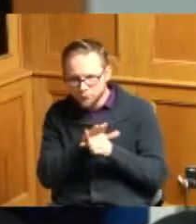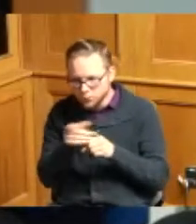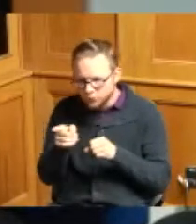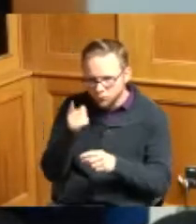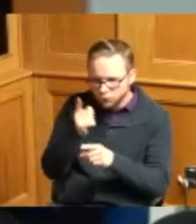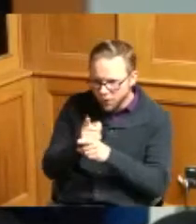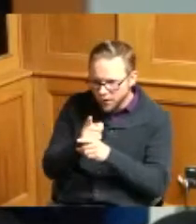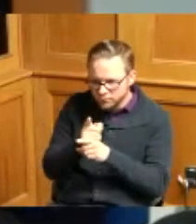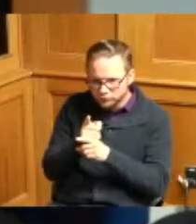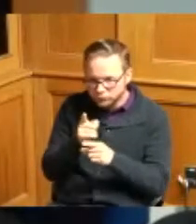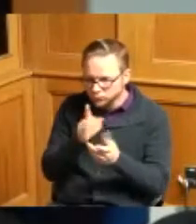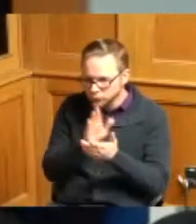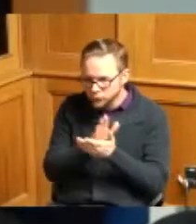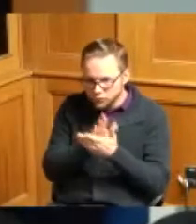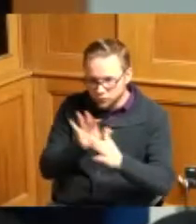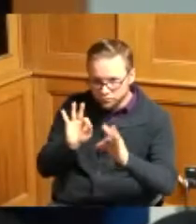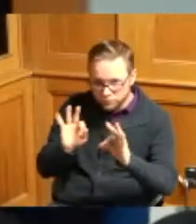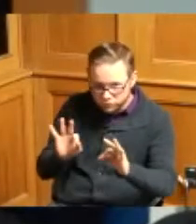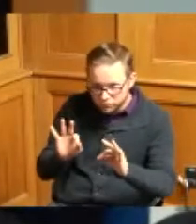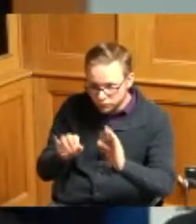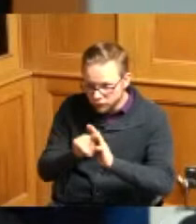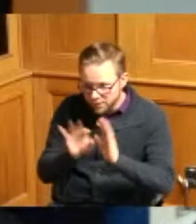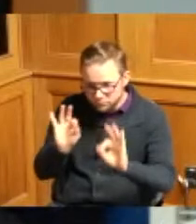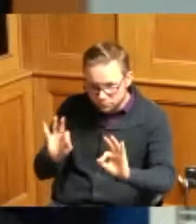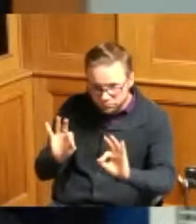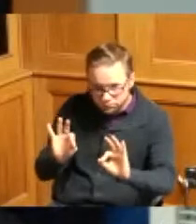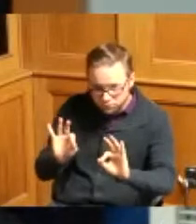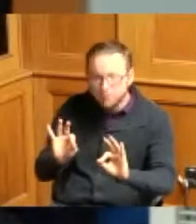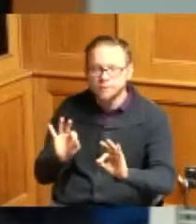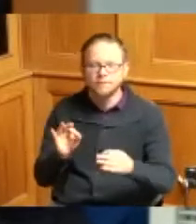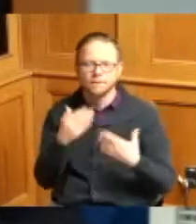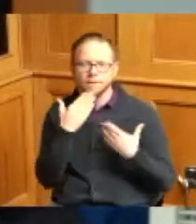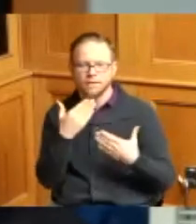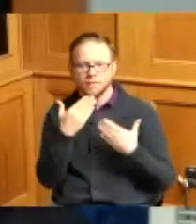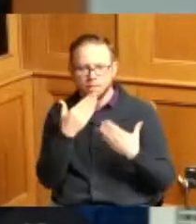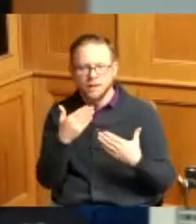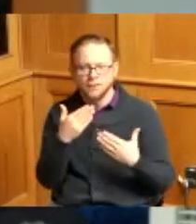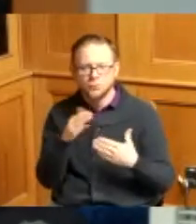from an academic standpoint thank you to Cincinnati public schools